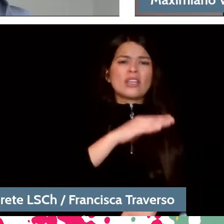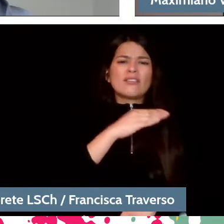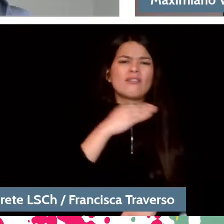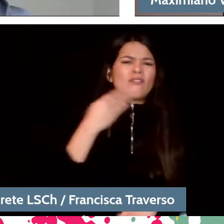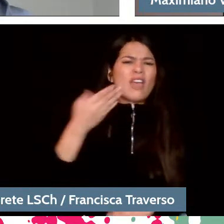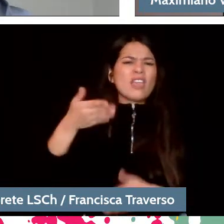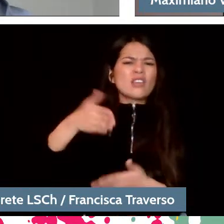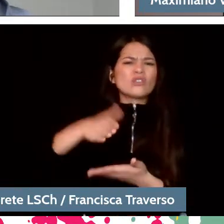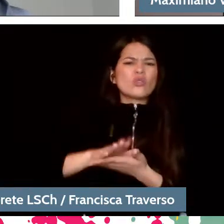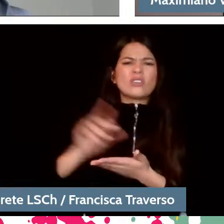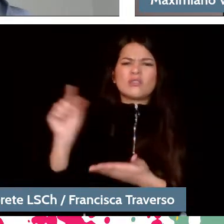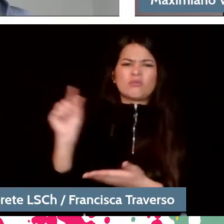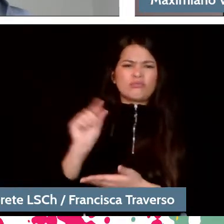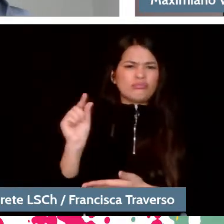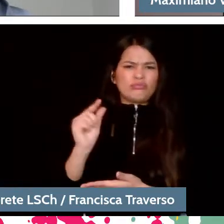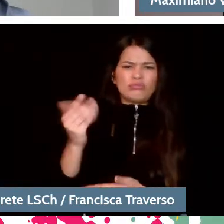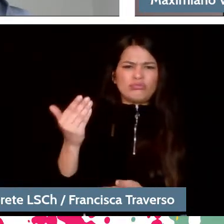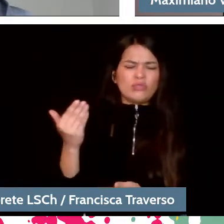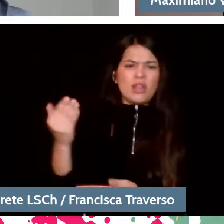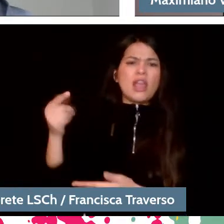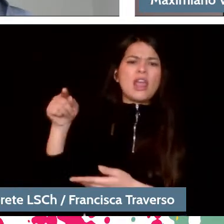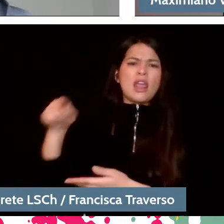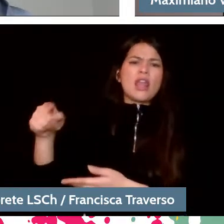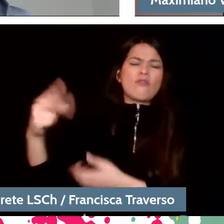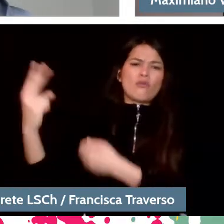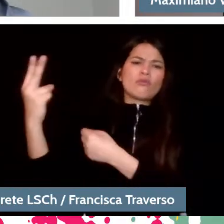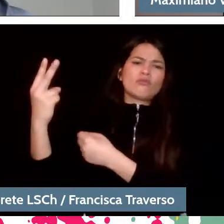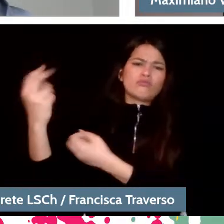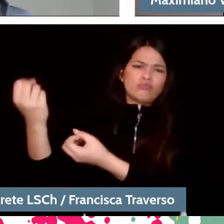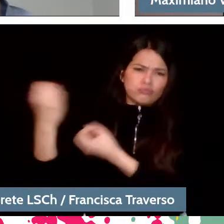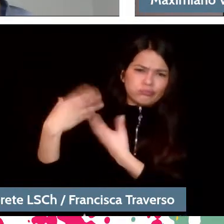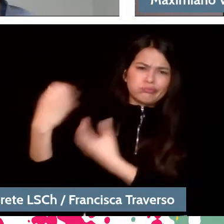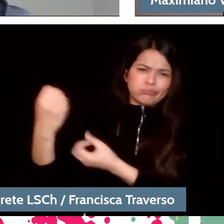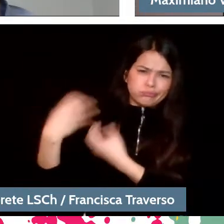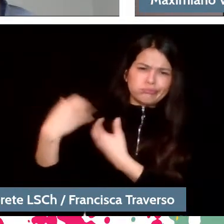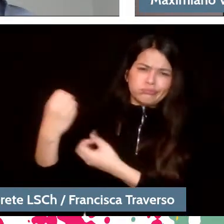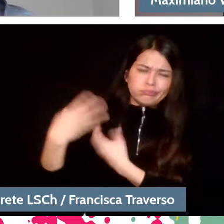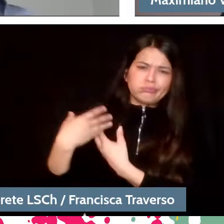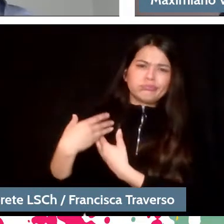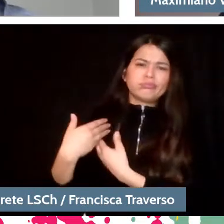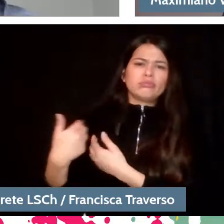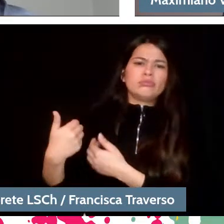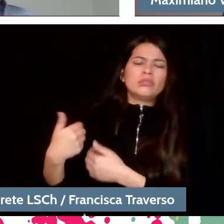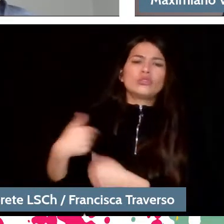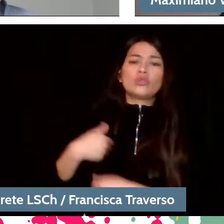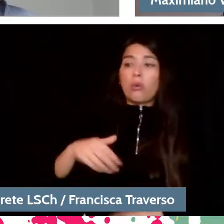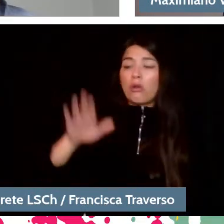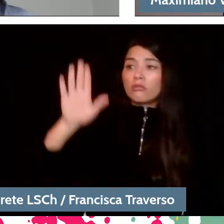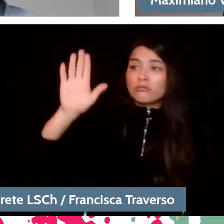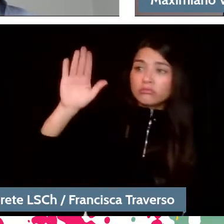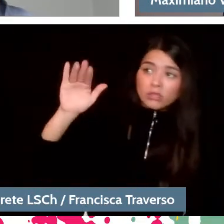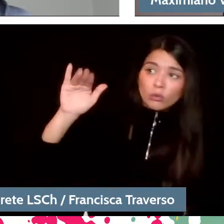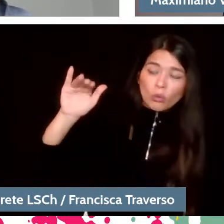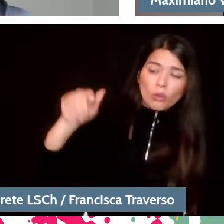and he was a kind of mentor of mine who was directing there. So I went to say hello and he was a very charming man